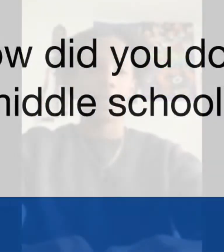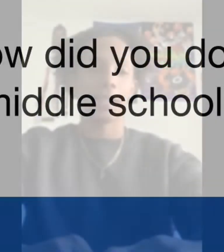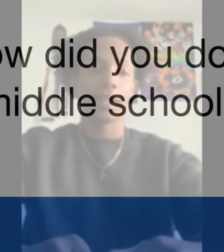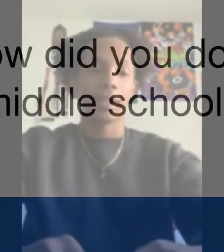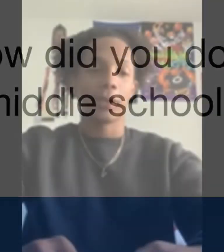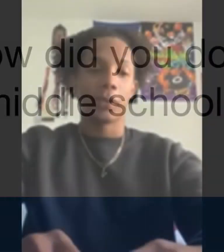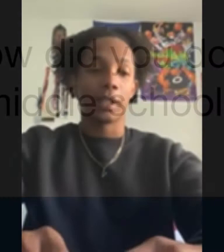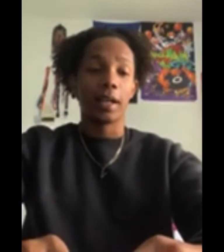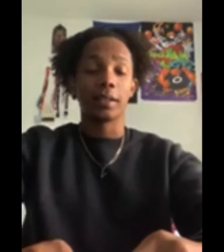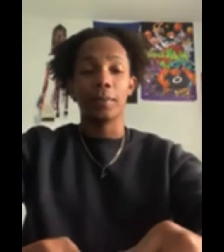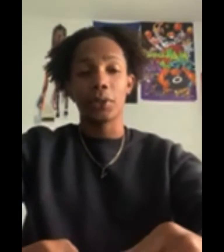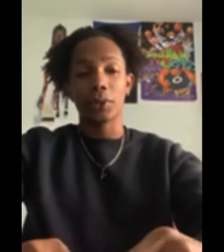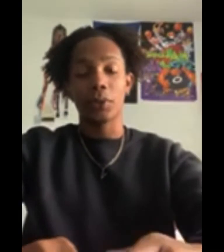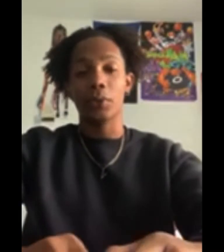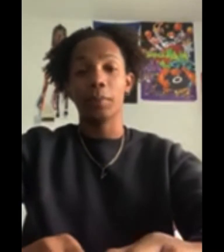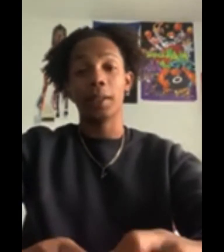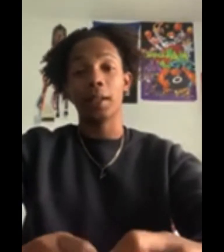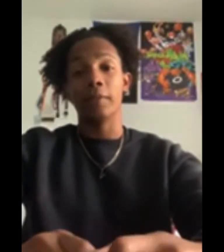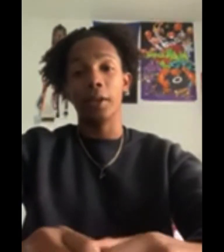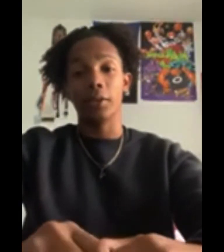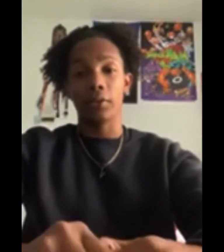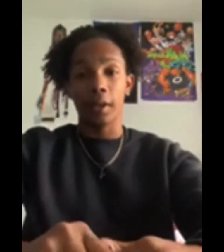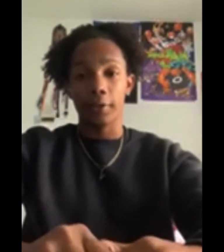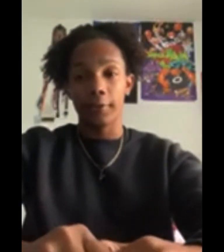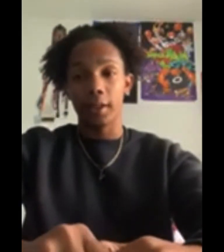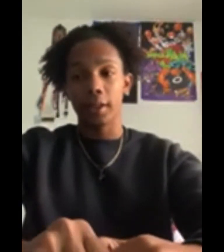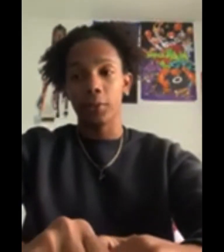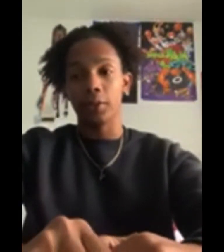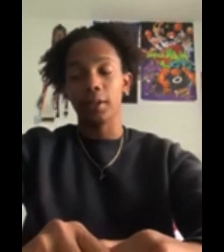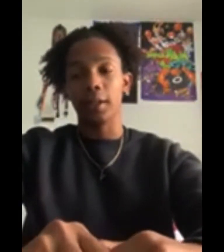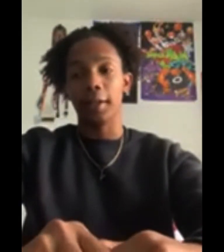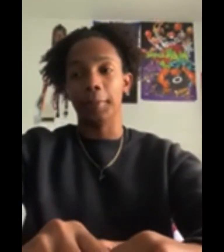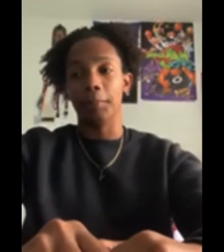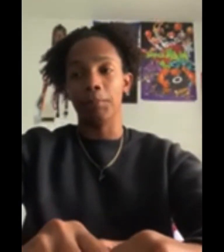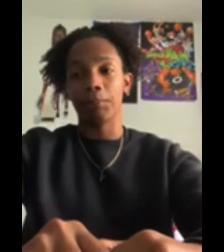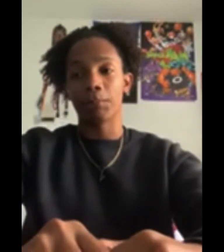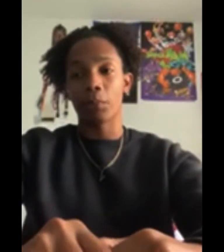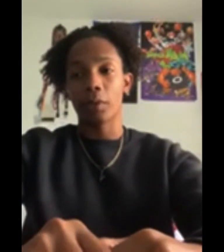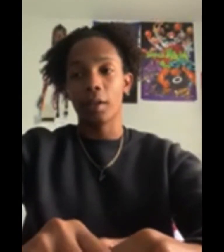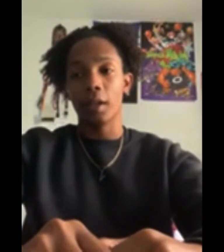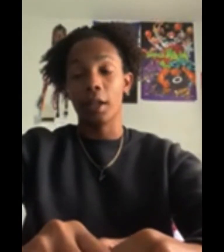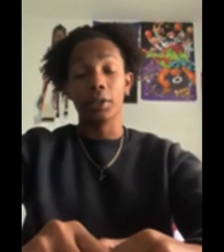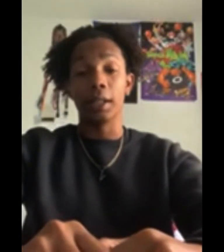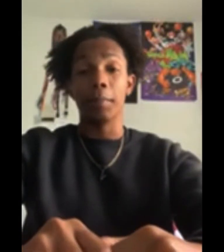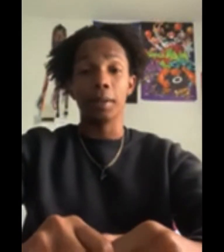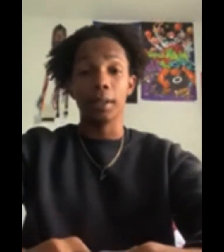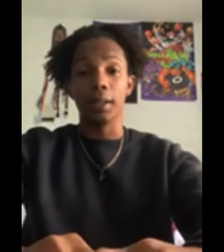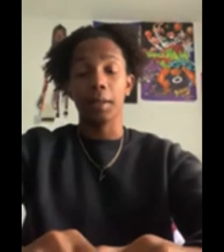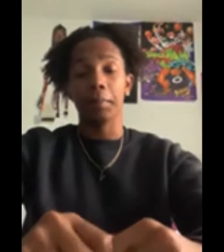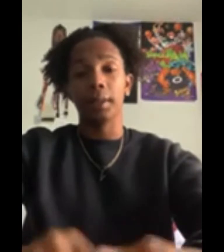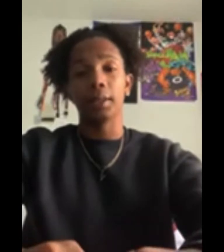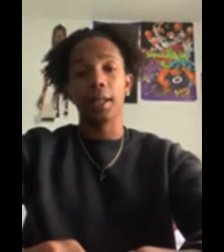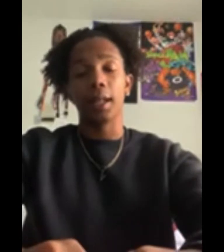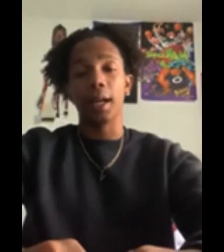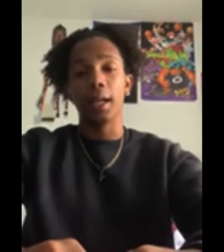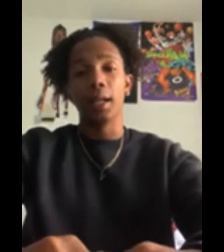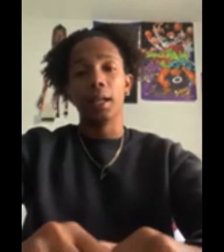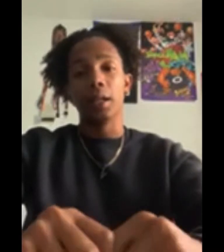[Victor] When I got to middle school it became very rough. It was, um... I used to get bullied and picked on a lot.